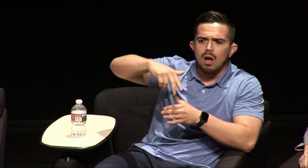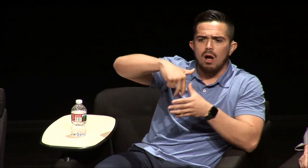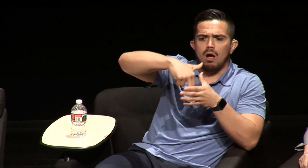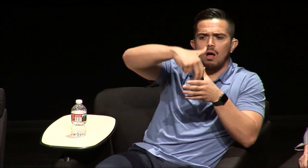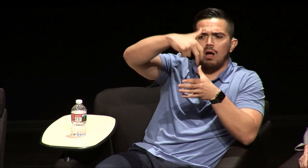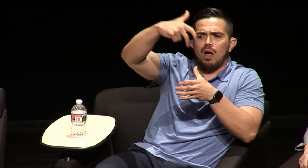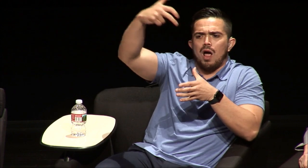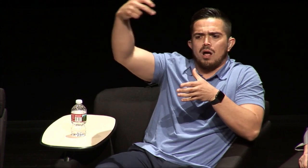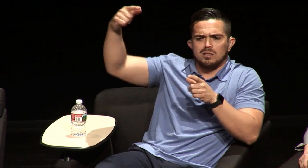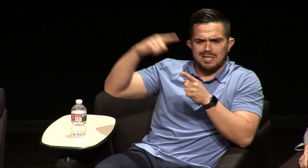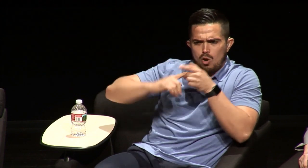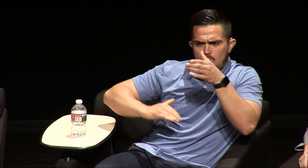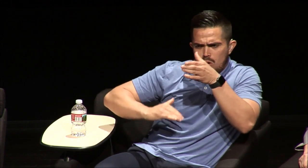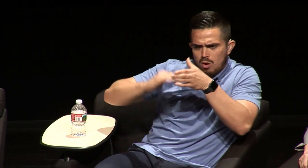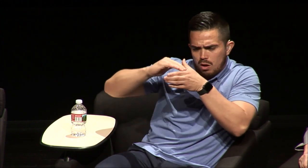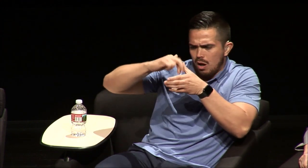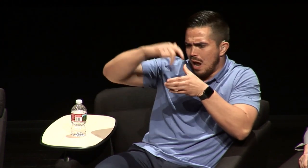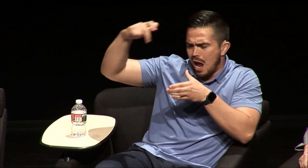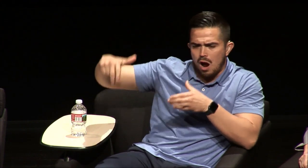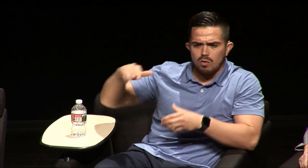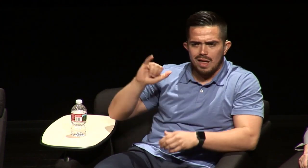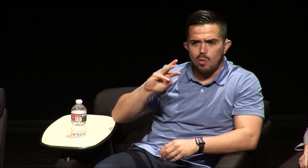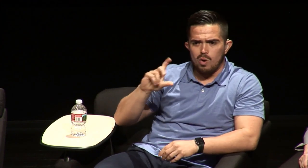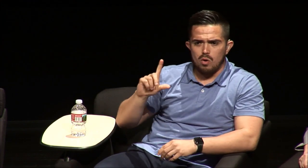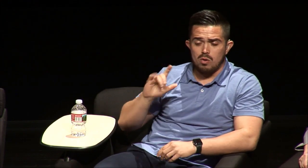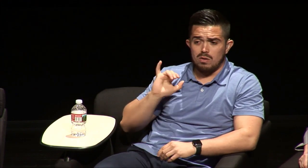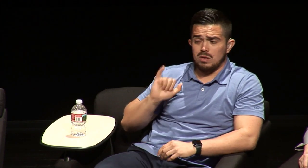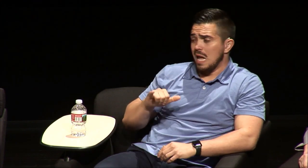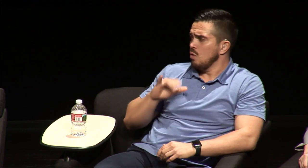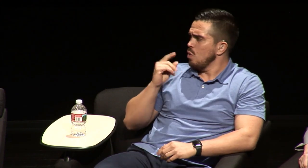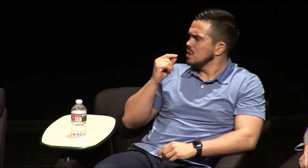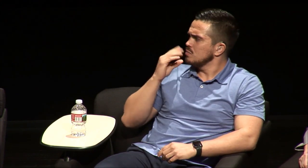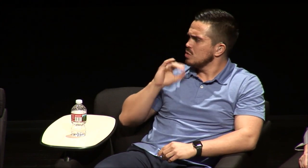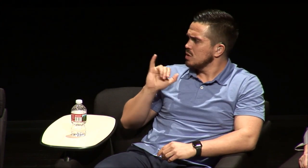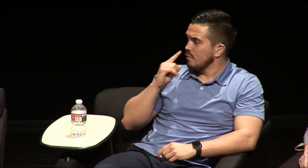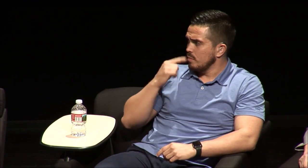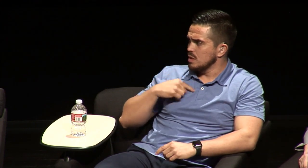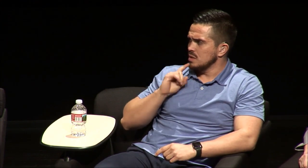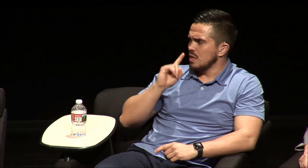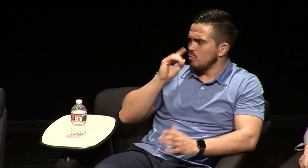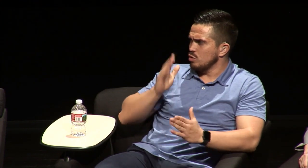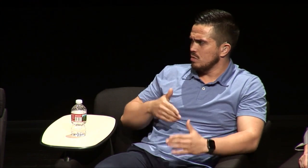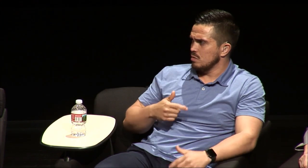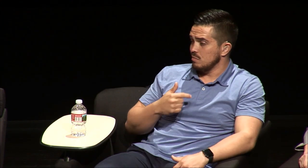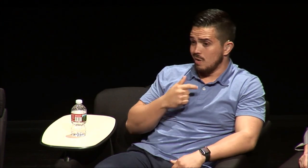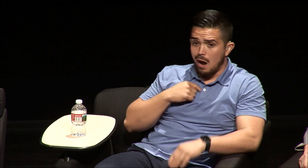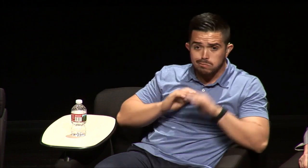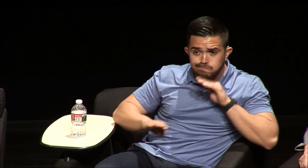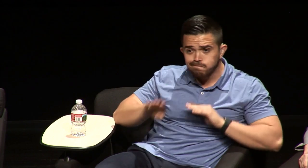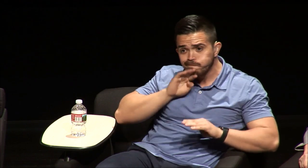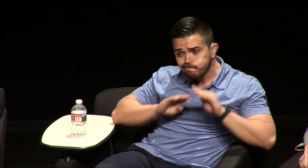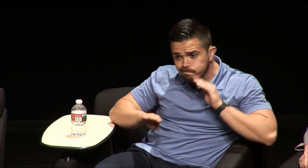the garbage and there's so much garbage to the point where he can walk out of the wall and to me that's kind of what the experience has been like as a deaf